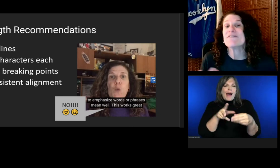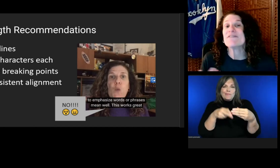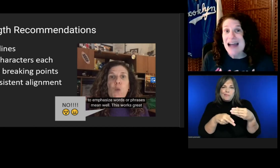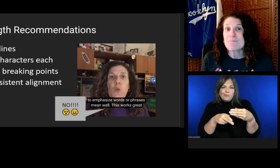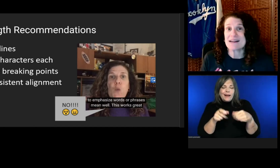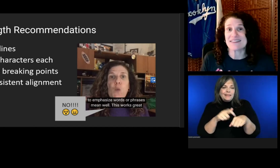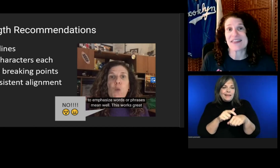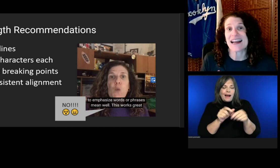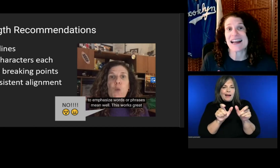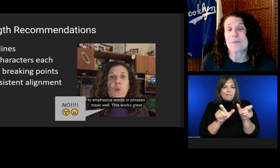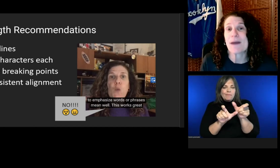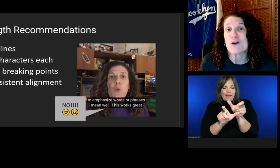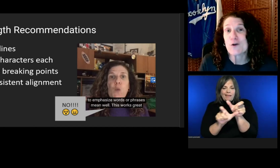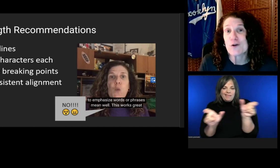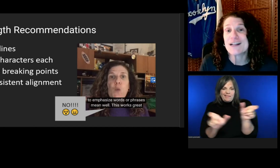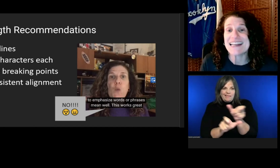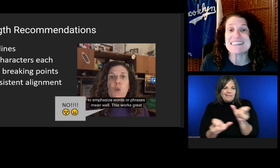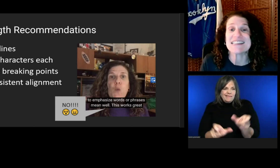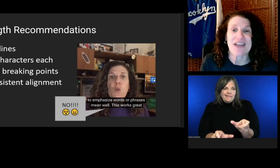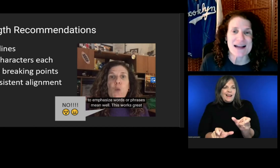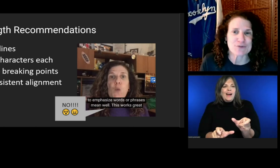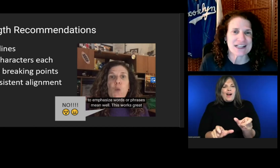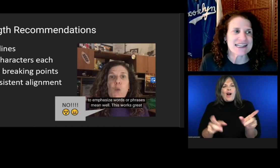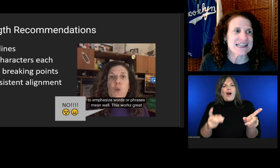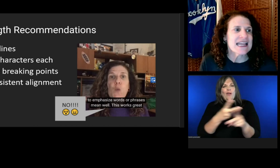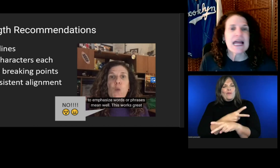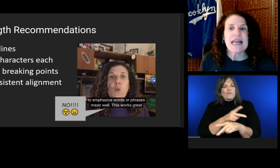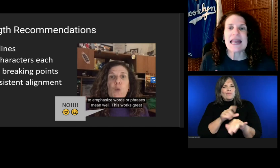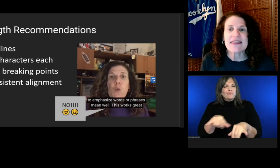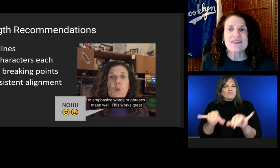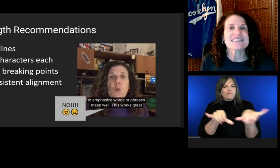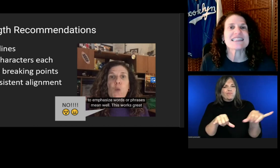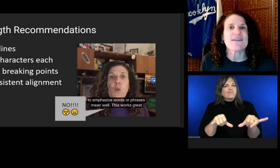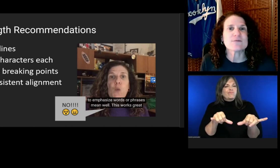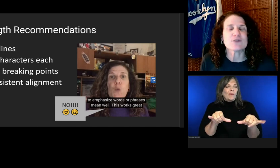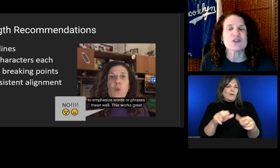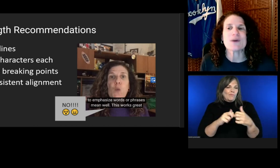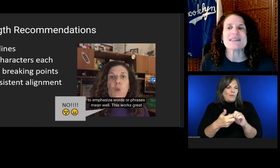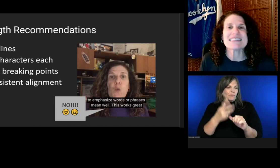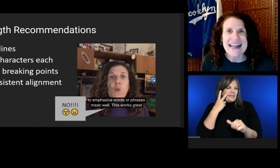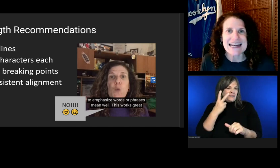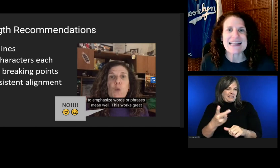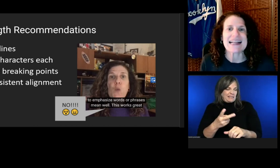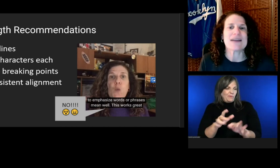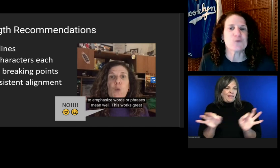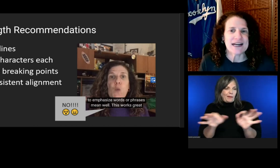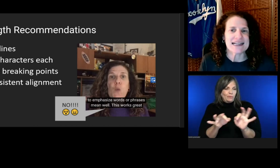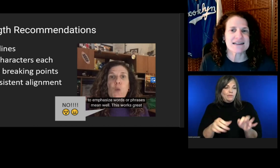Even I messed that up in my early days of captioning. Length is the difference between scanning and reading.